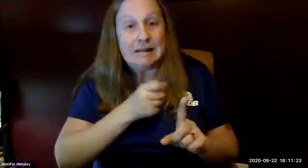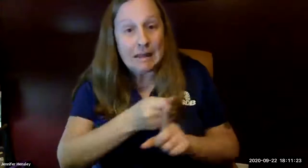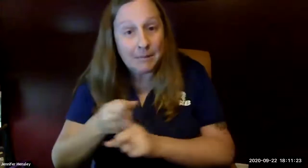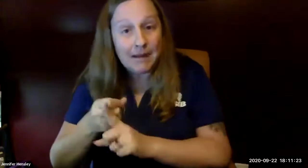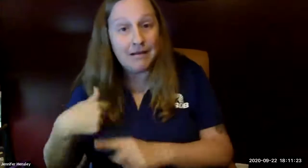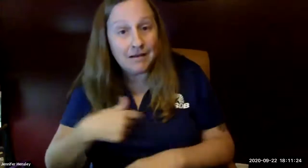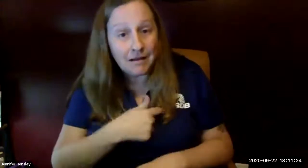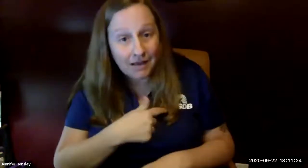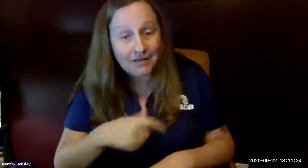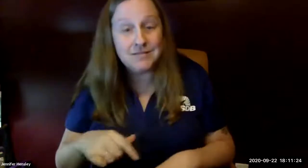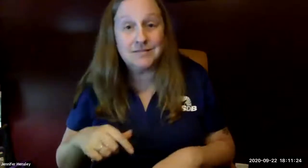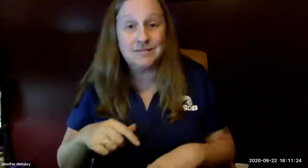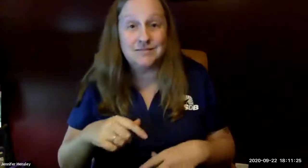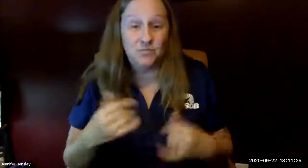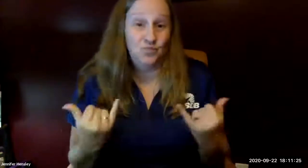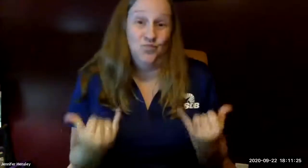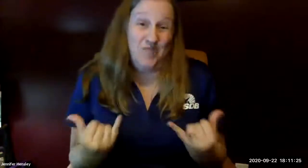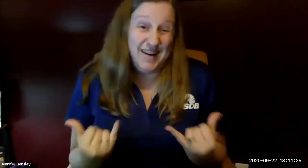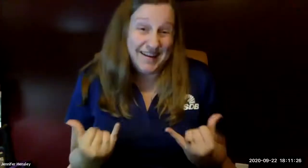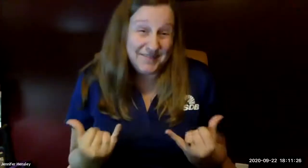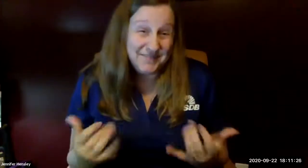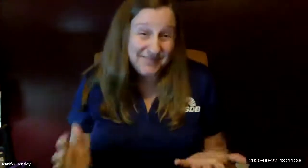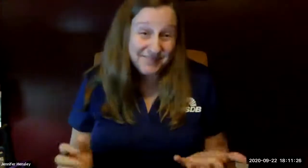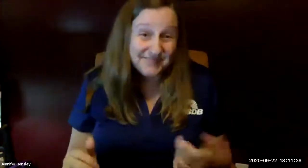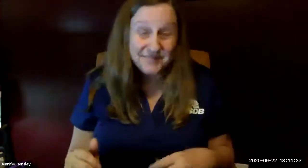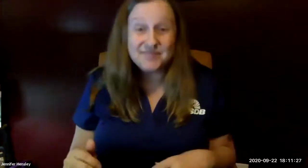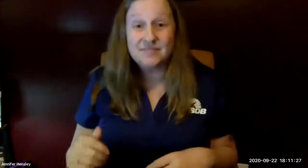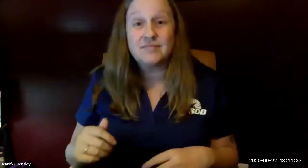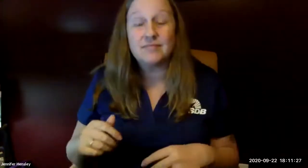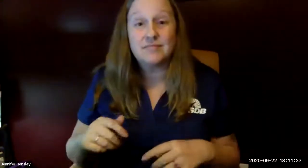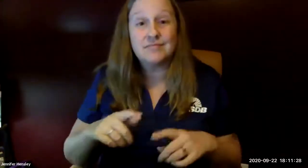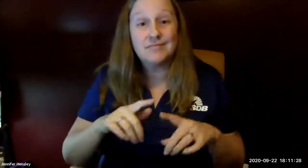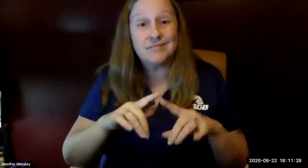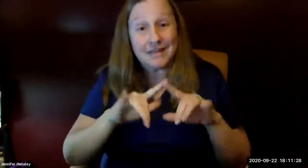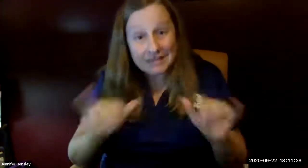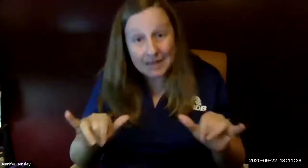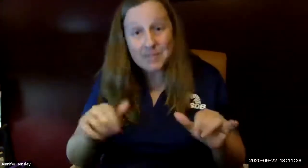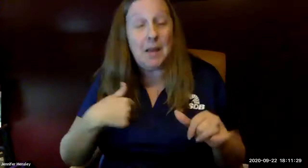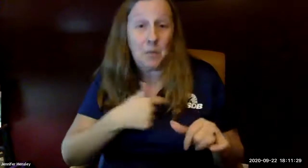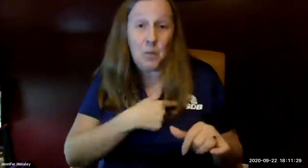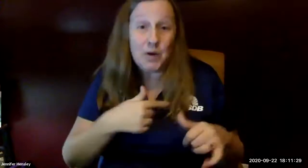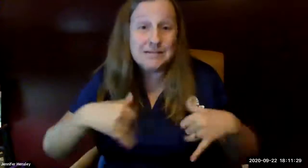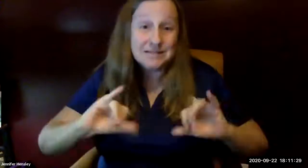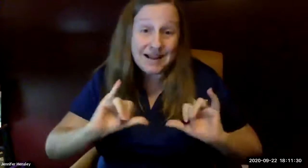a lot of changes that have impacted